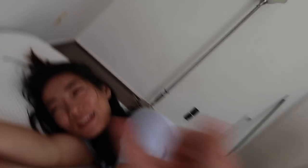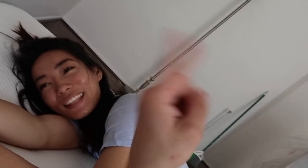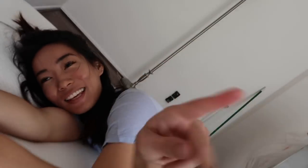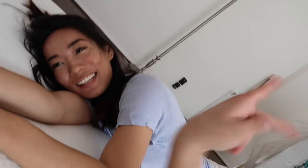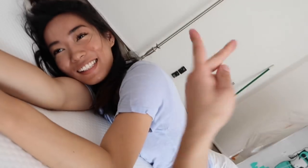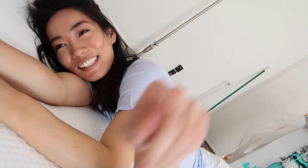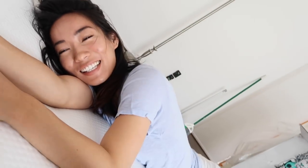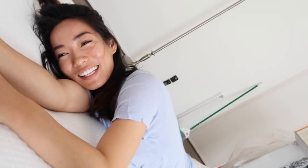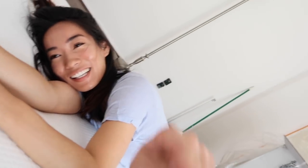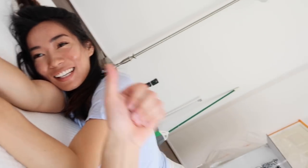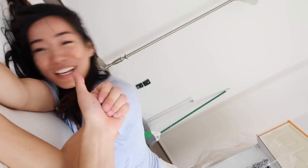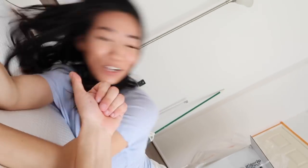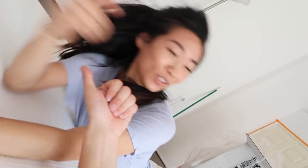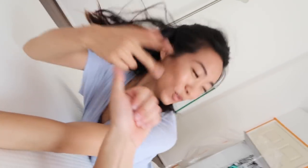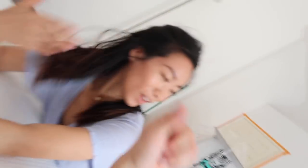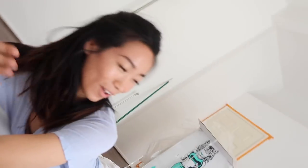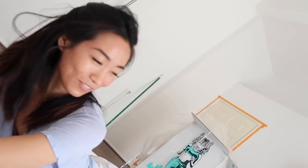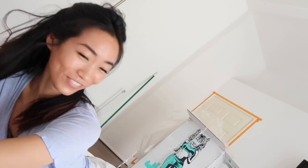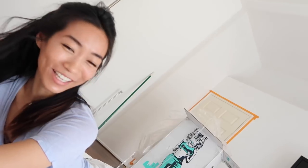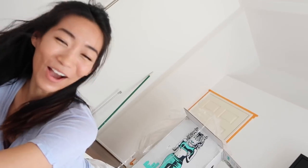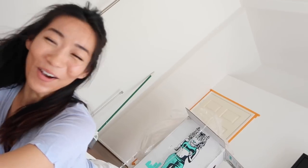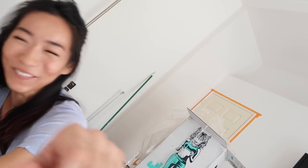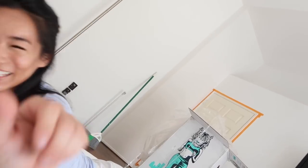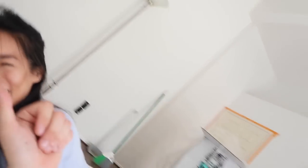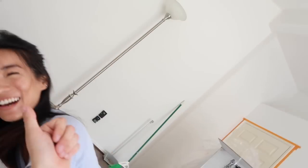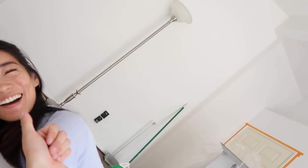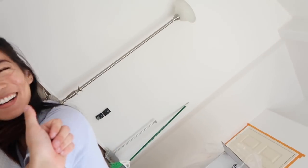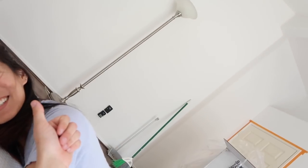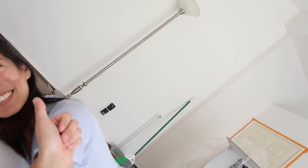Do I sleep like this? R: you can't kick me Oh my gosh